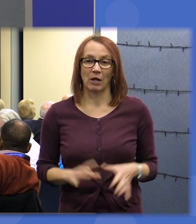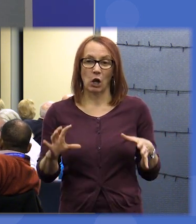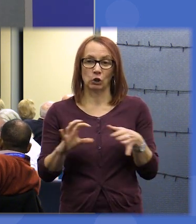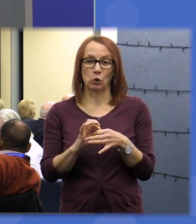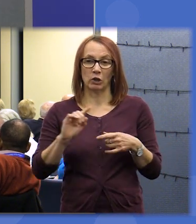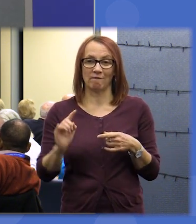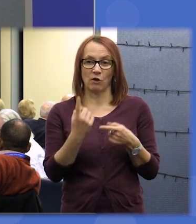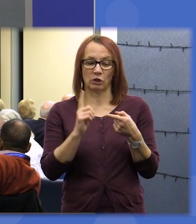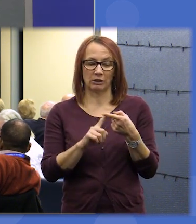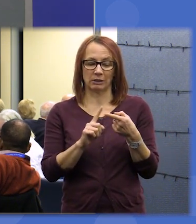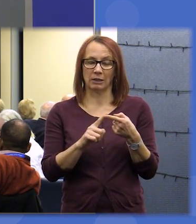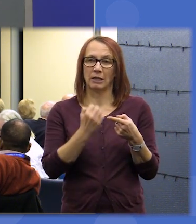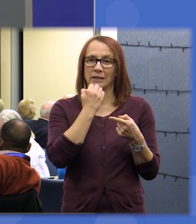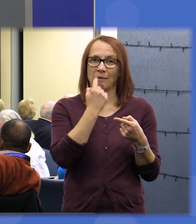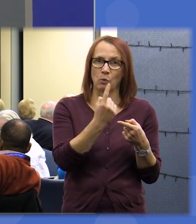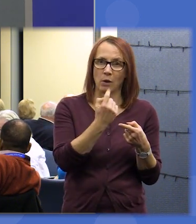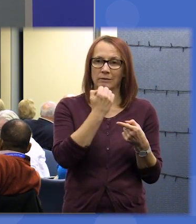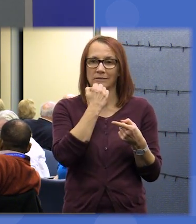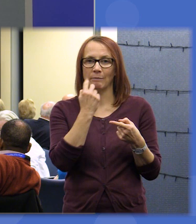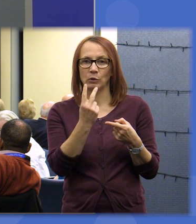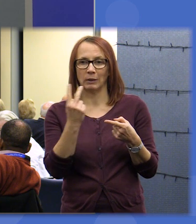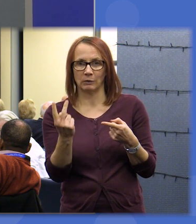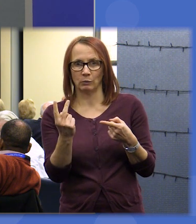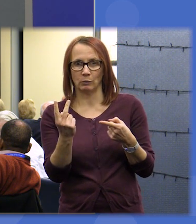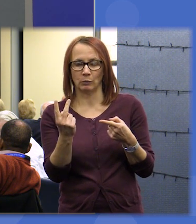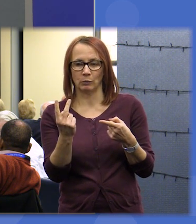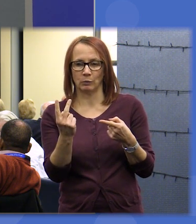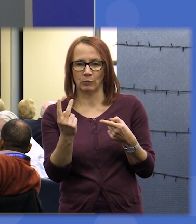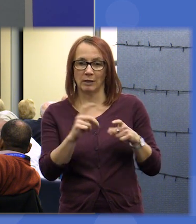number one and number 22 so I like grease be a sustainable Society blah